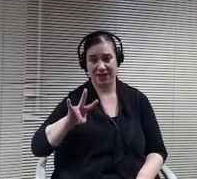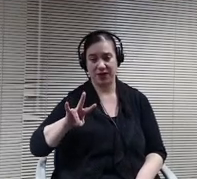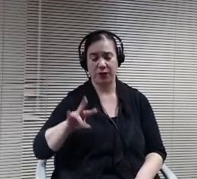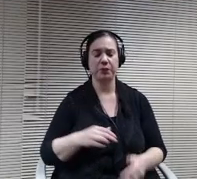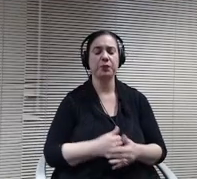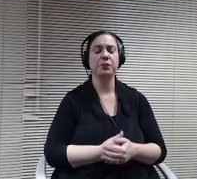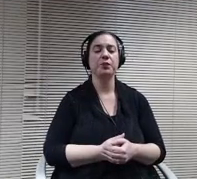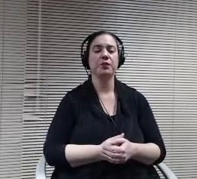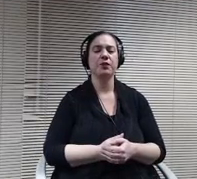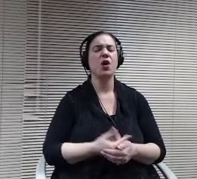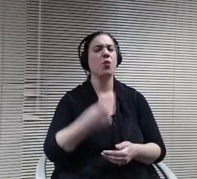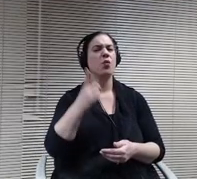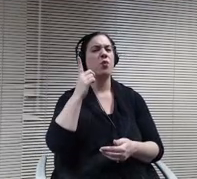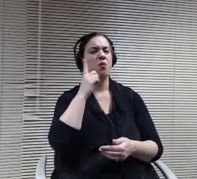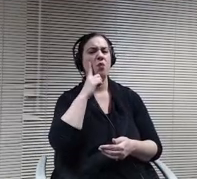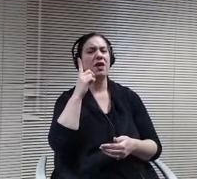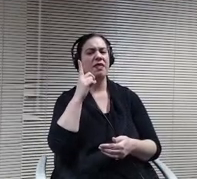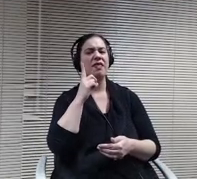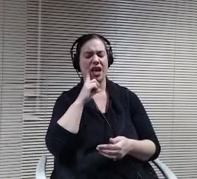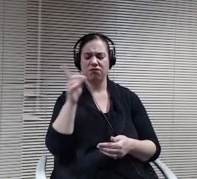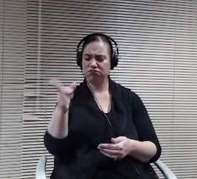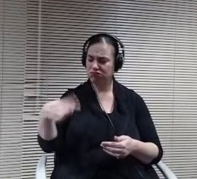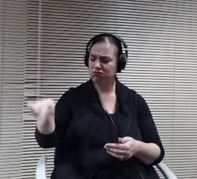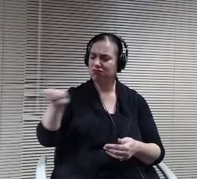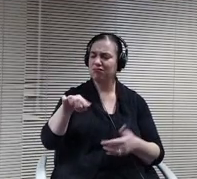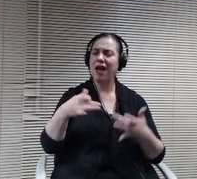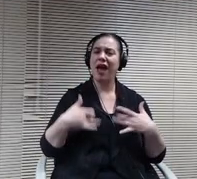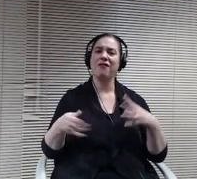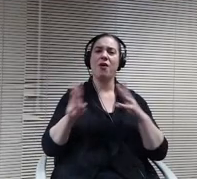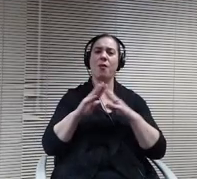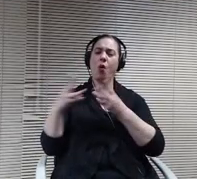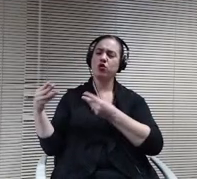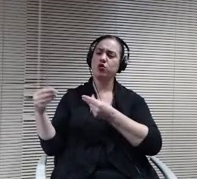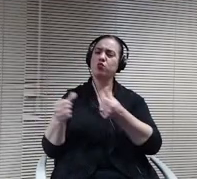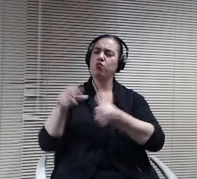for them as well as the high school teachers. If instead of